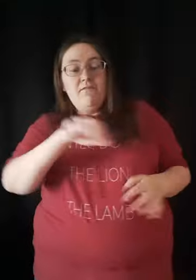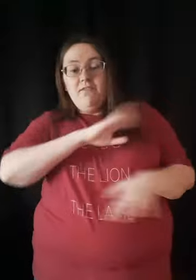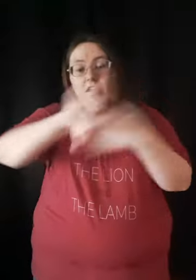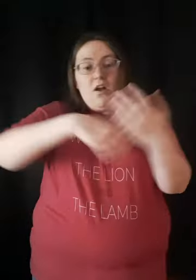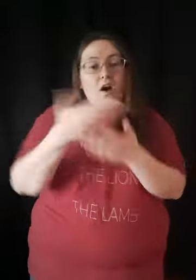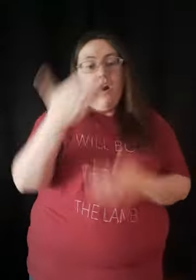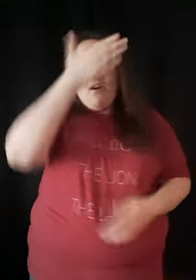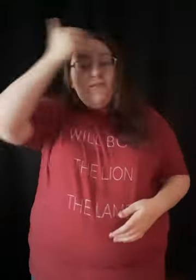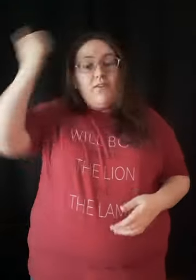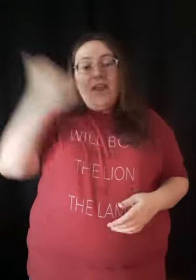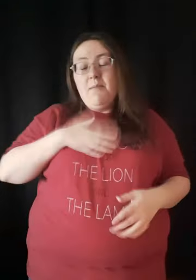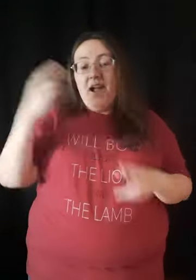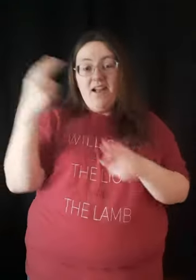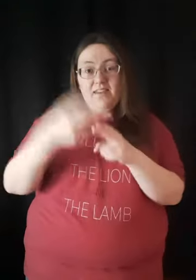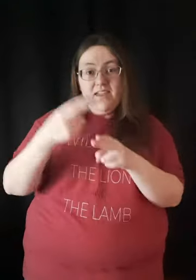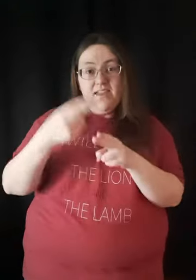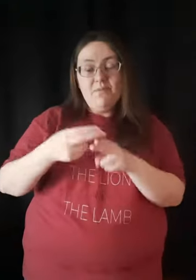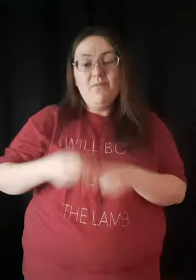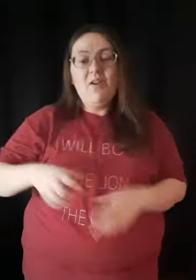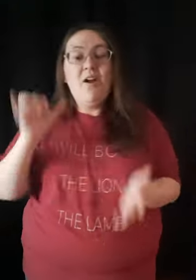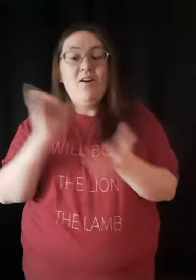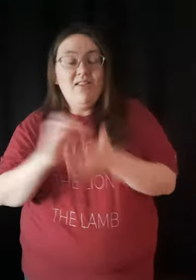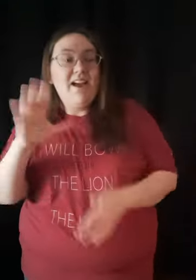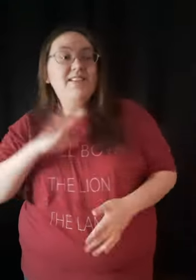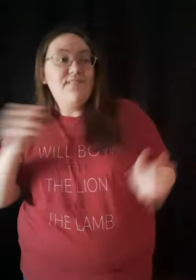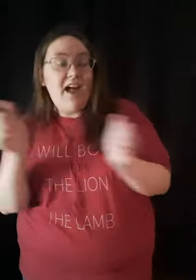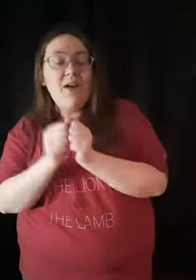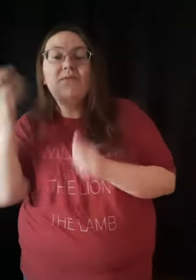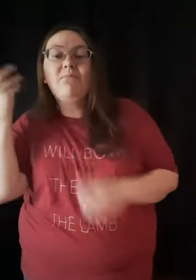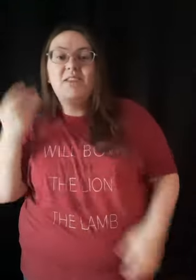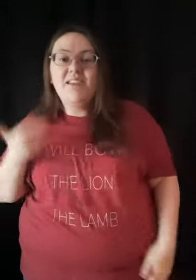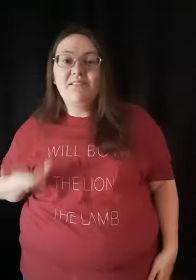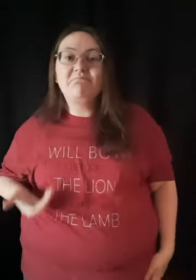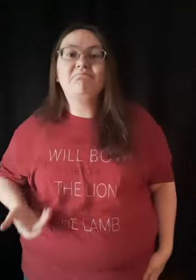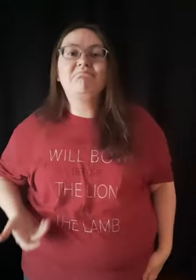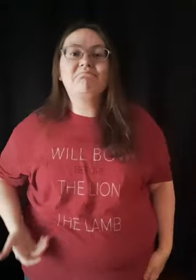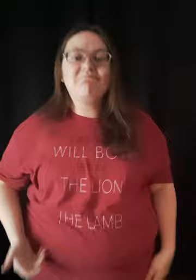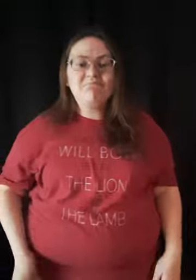And if they all forget my name, well, that's fine with me